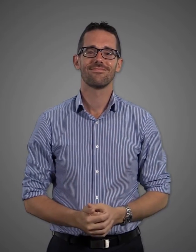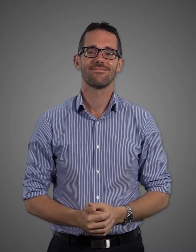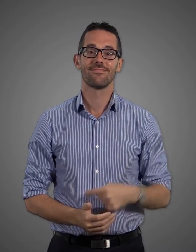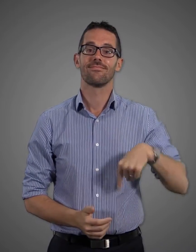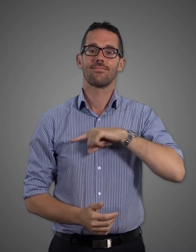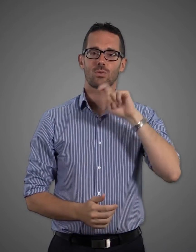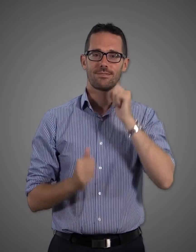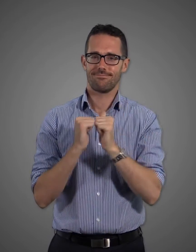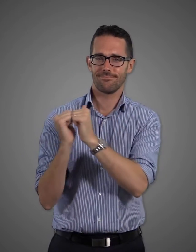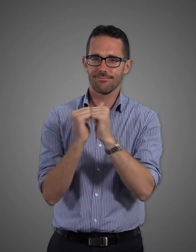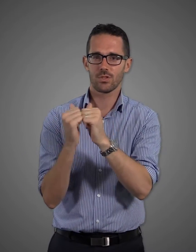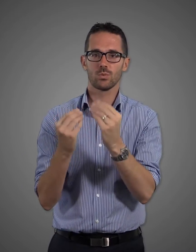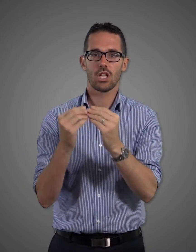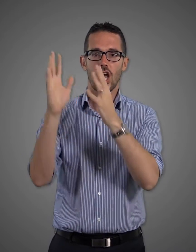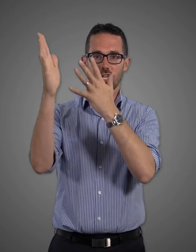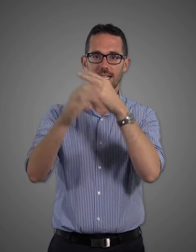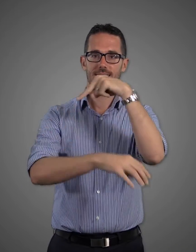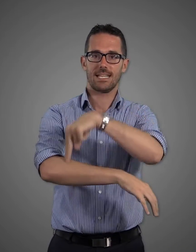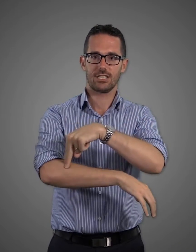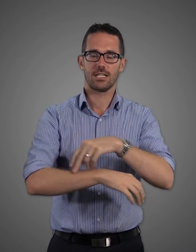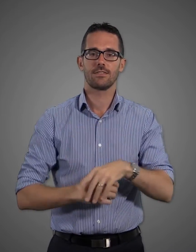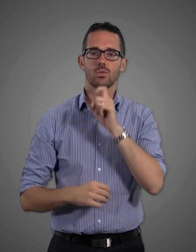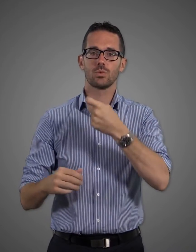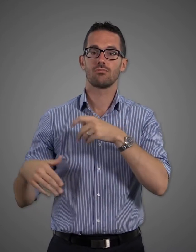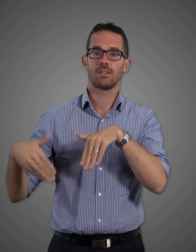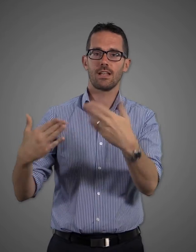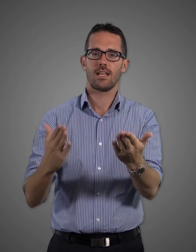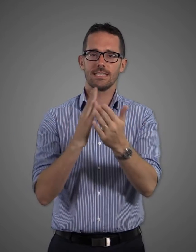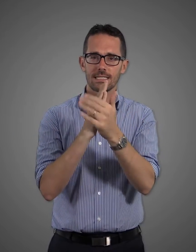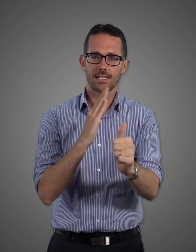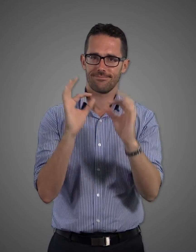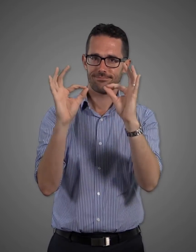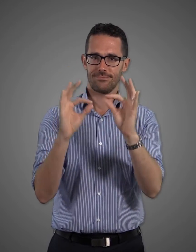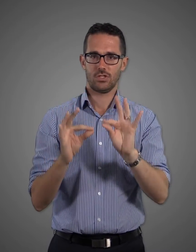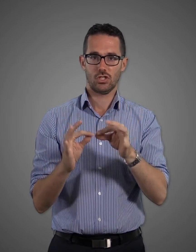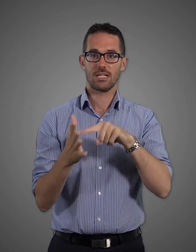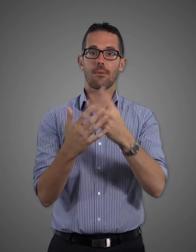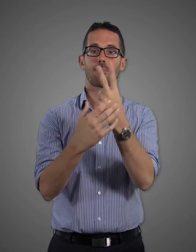Vicdeaf will partner with Auslan Stage Left to provide highly skilled Auslan interpreters